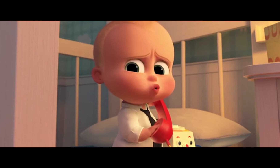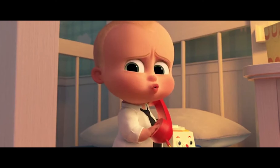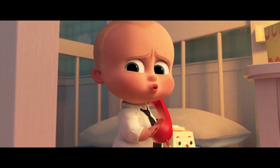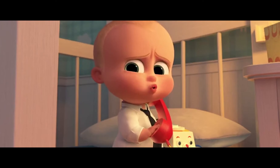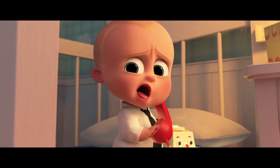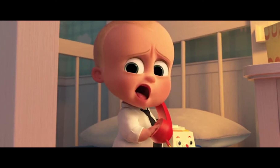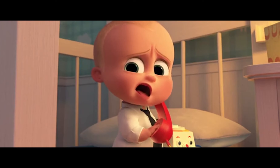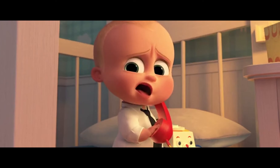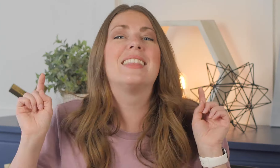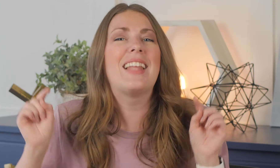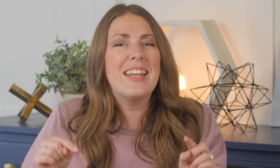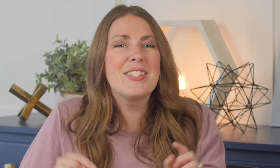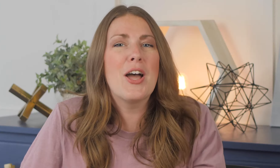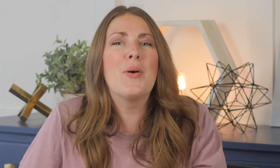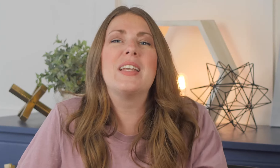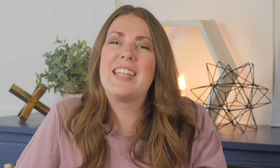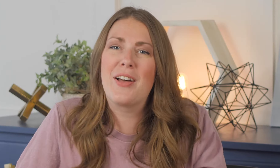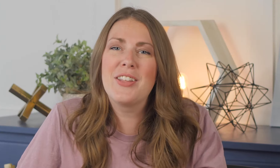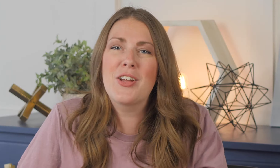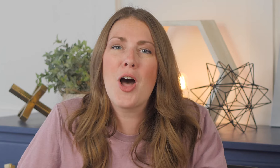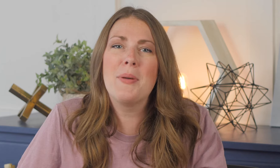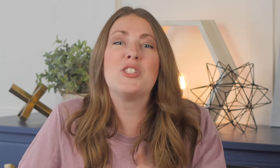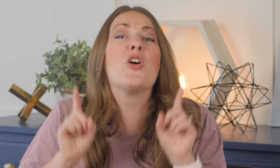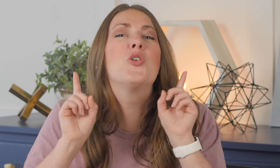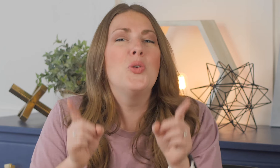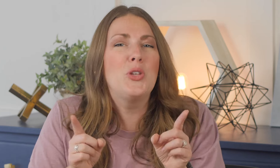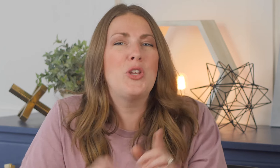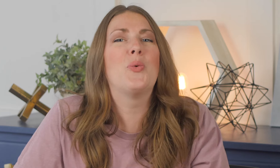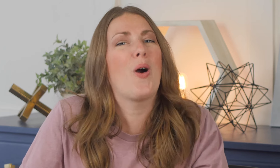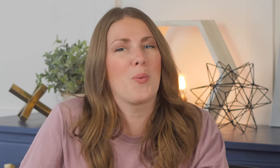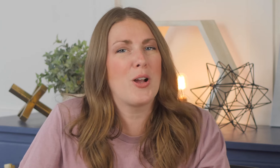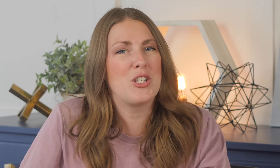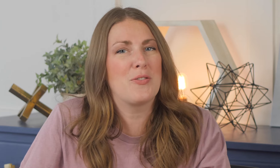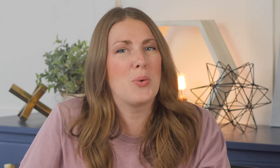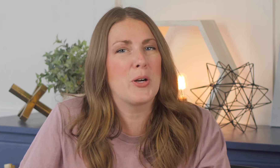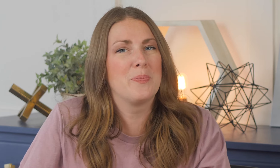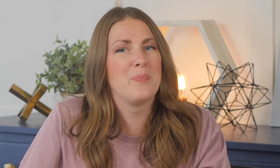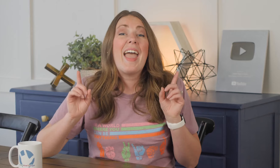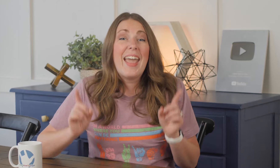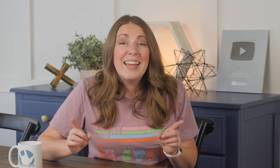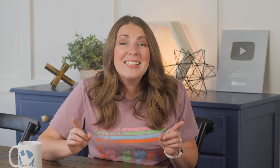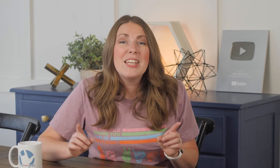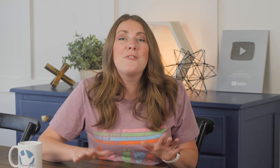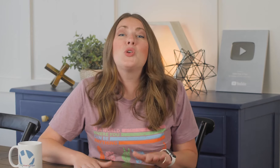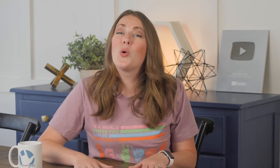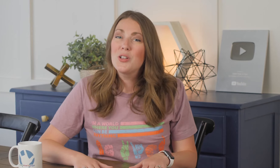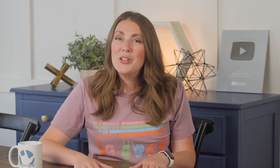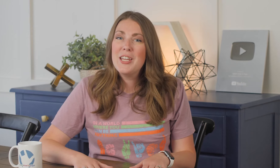goo-goo-ga-ga. Let us know down in the comments who you are watching for and if you're looking